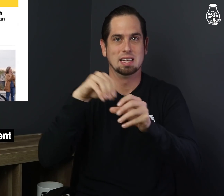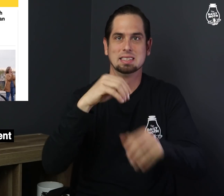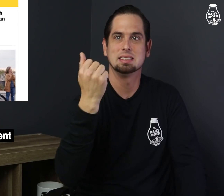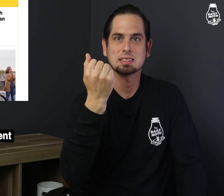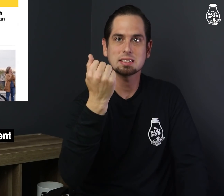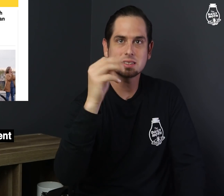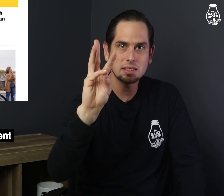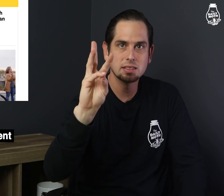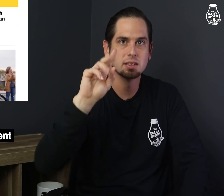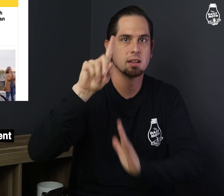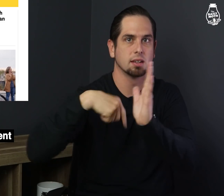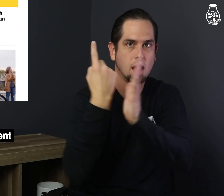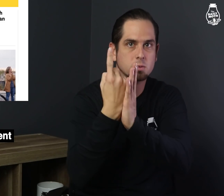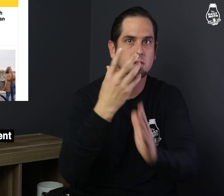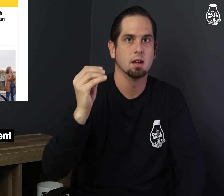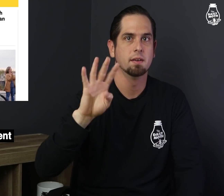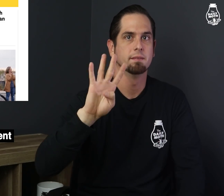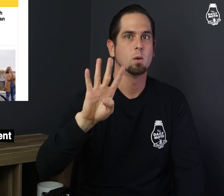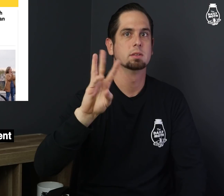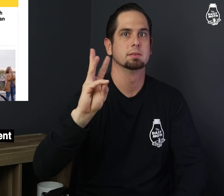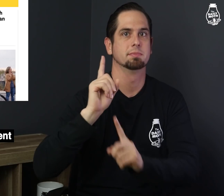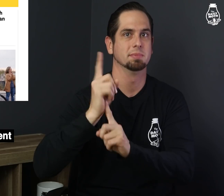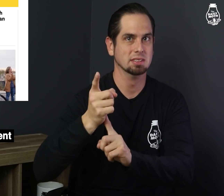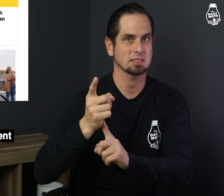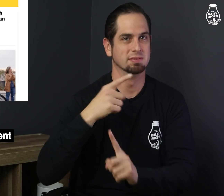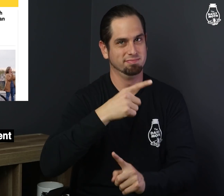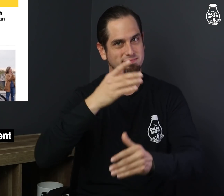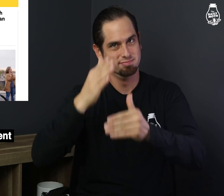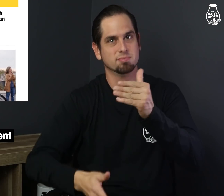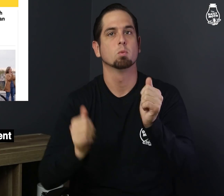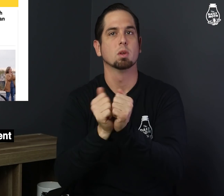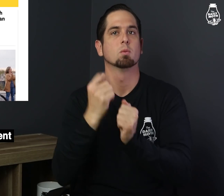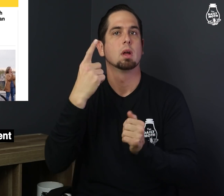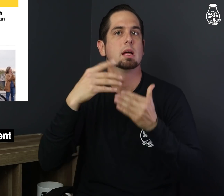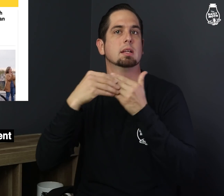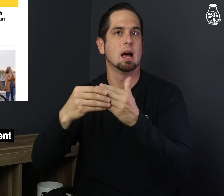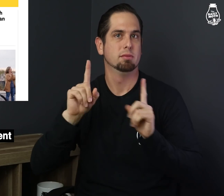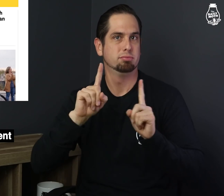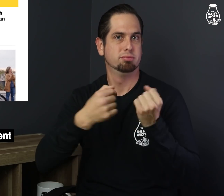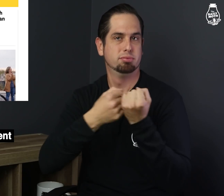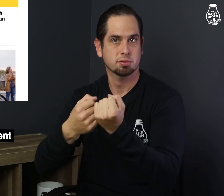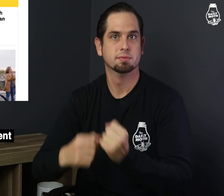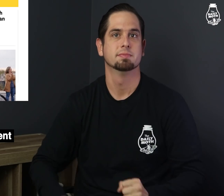16 hours and 46 minutes with a guide.